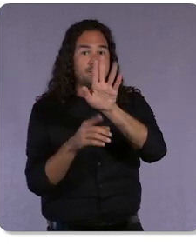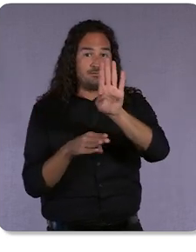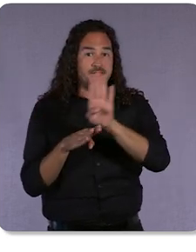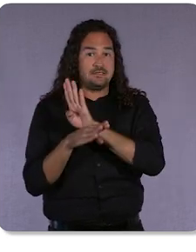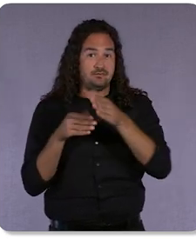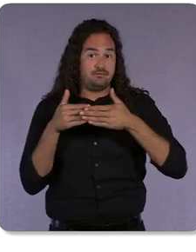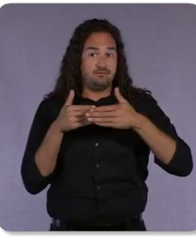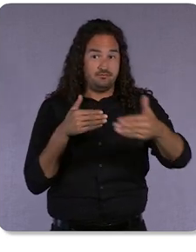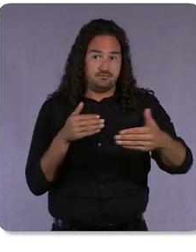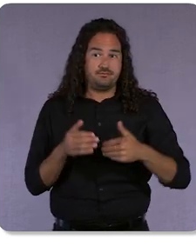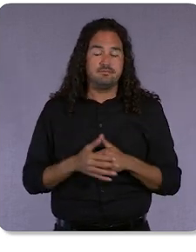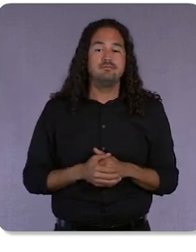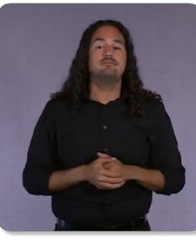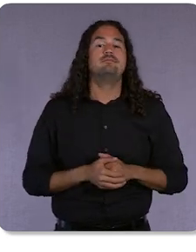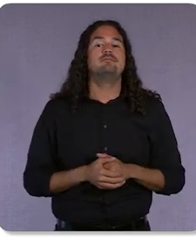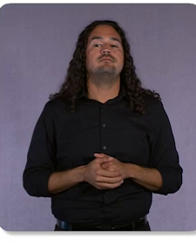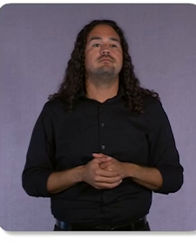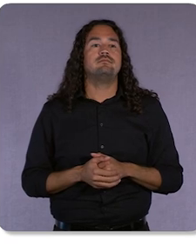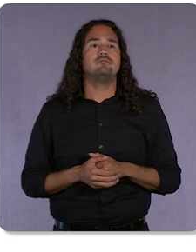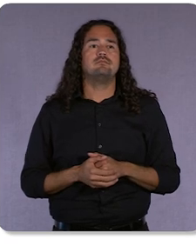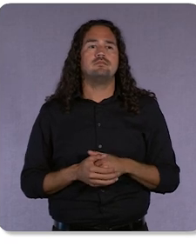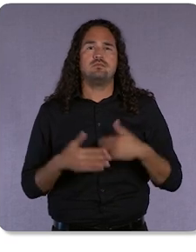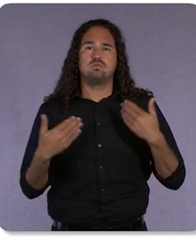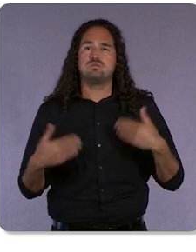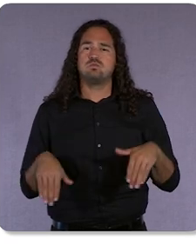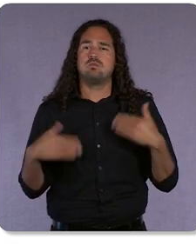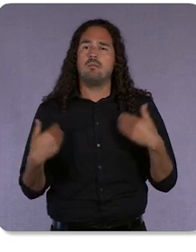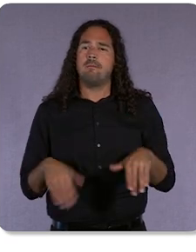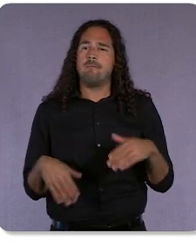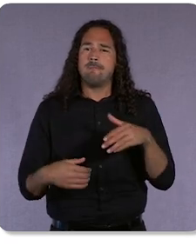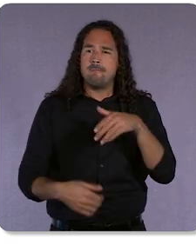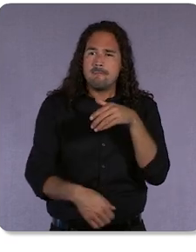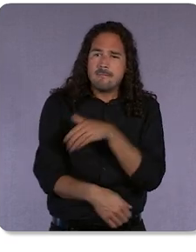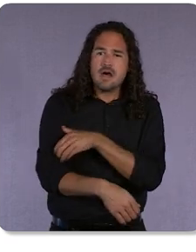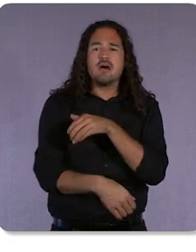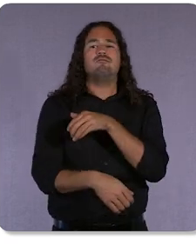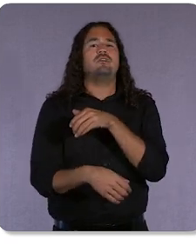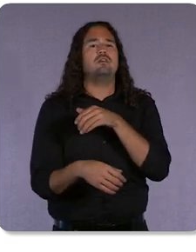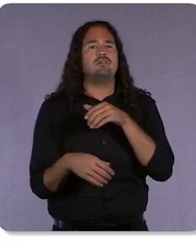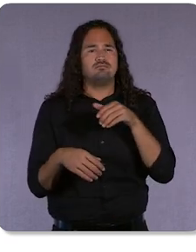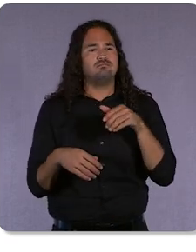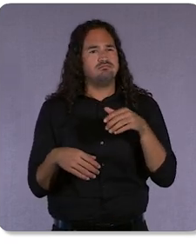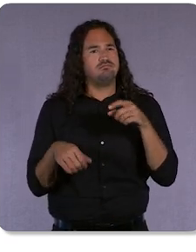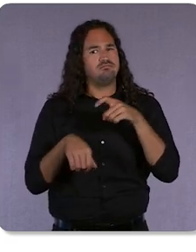This has been so powerful and so popular with our customers that we’ve adopted a similar approach